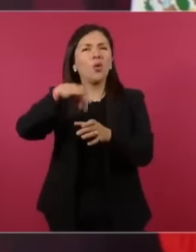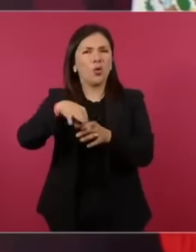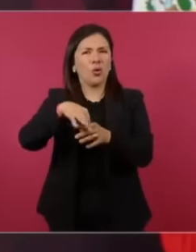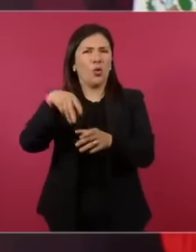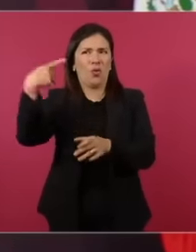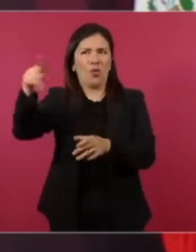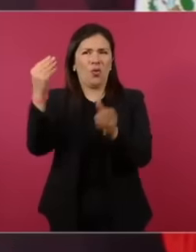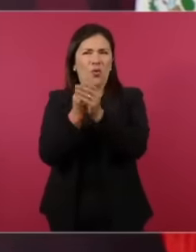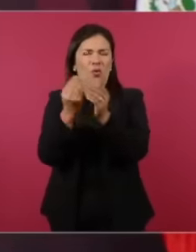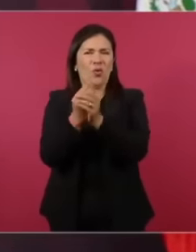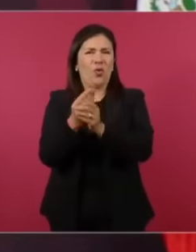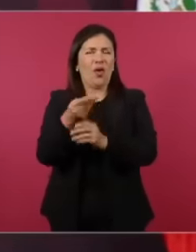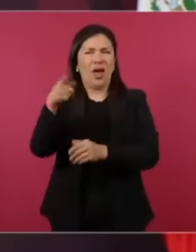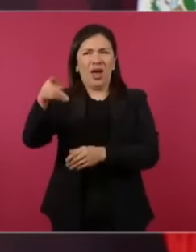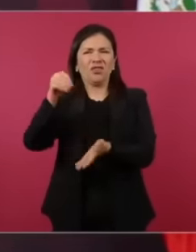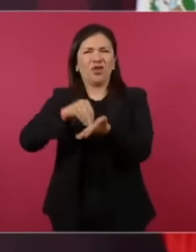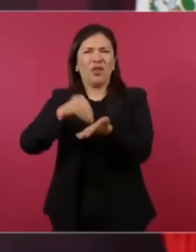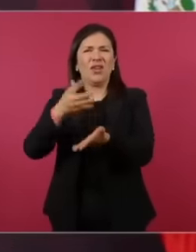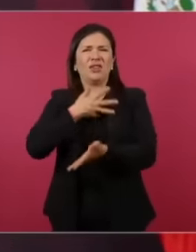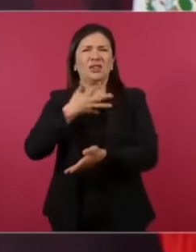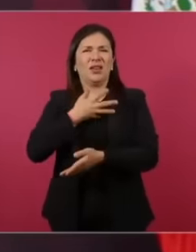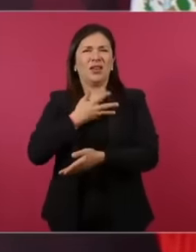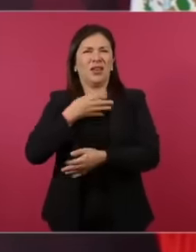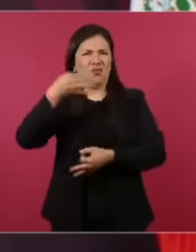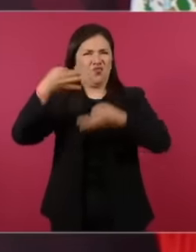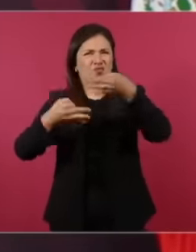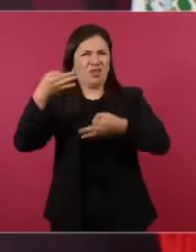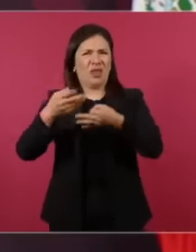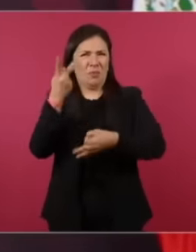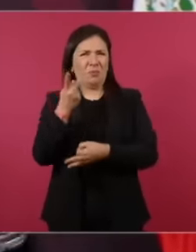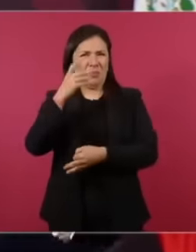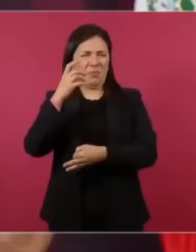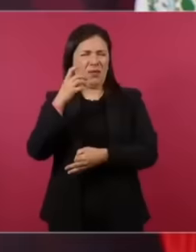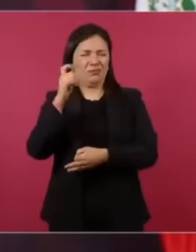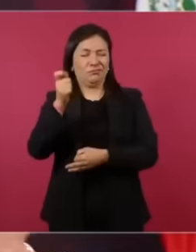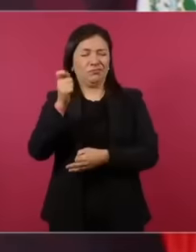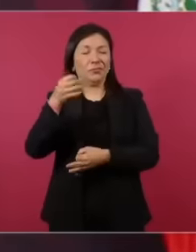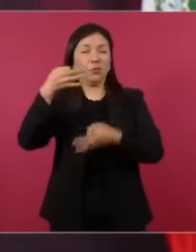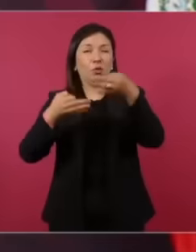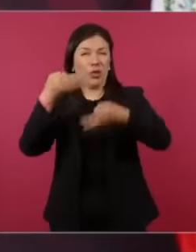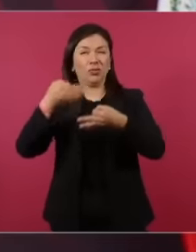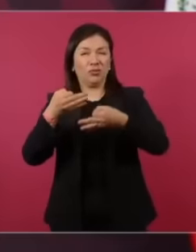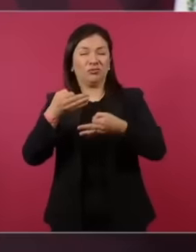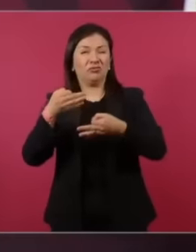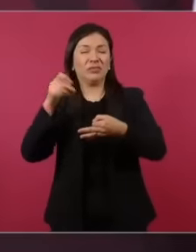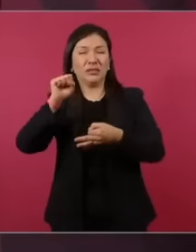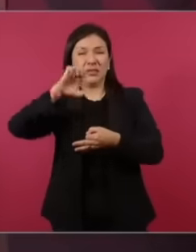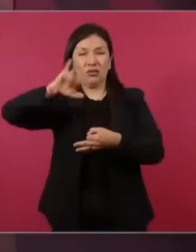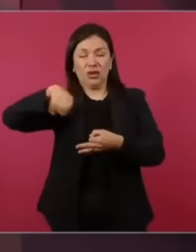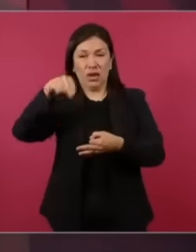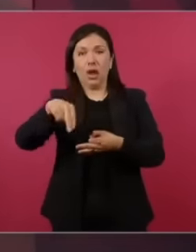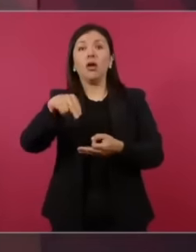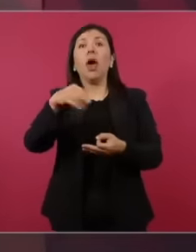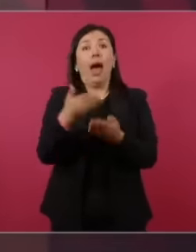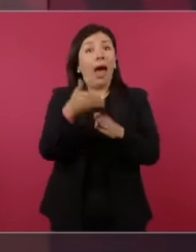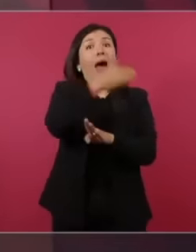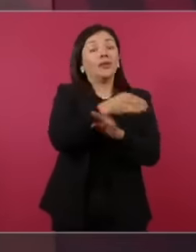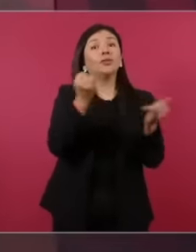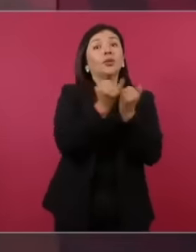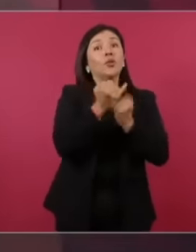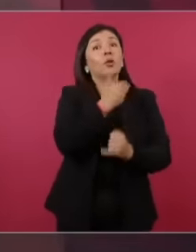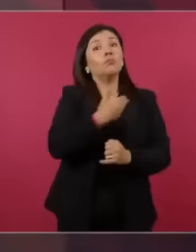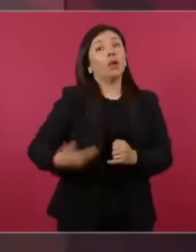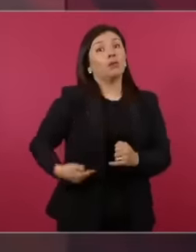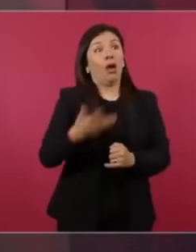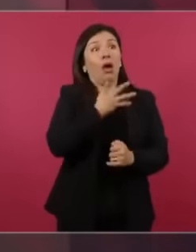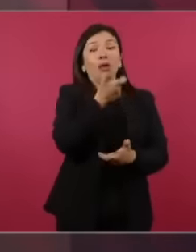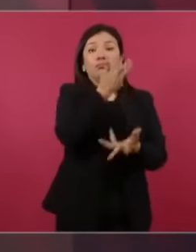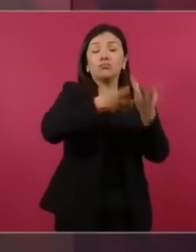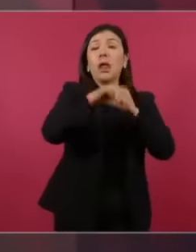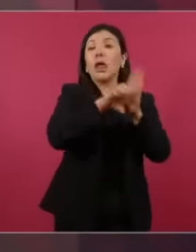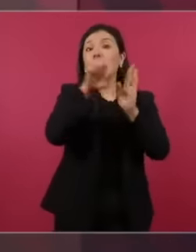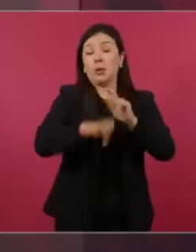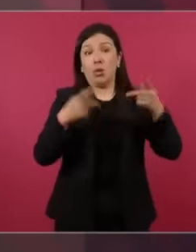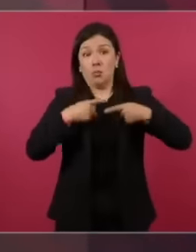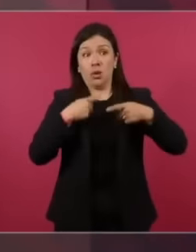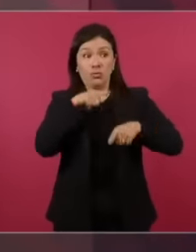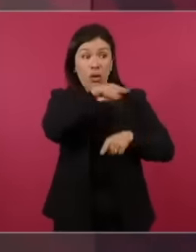Executive had, if an official earned 200,000 pesos a month, a senior